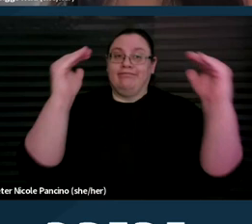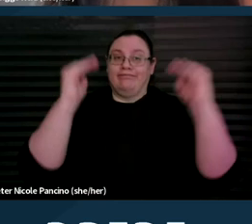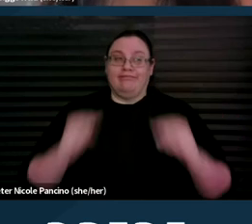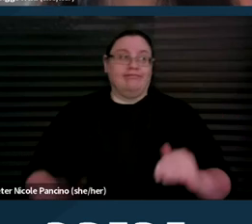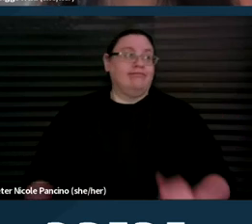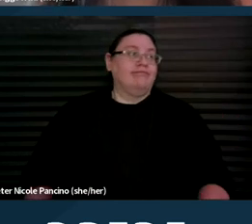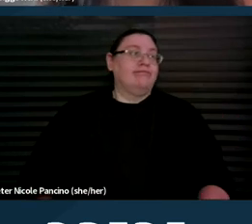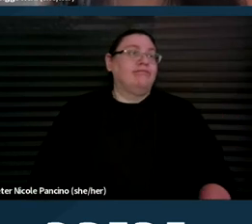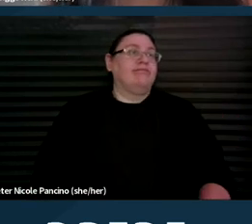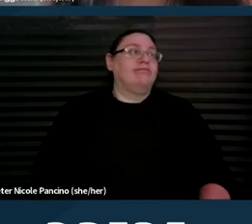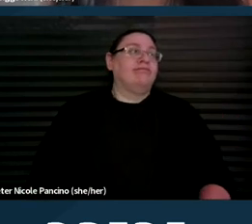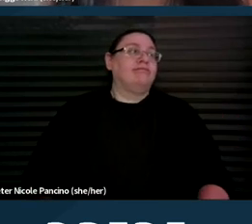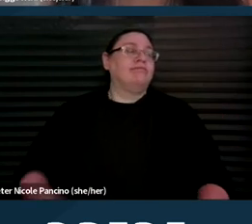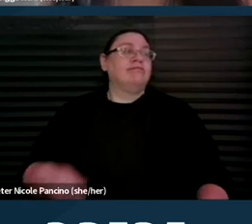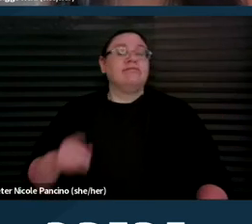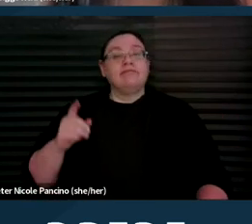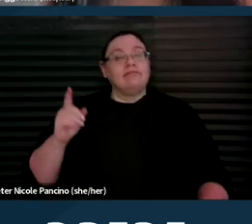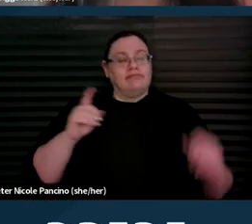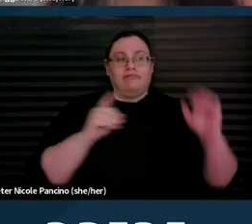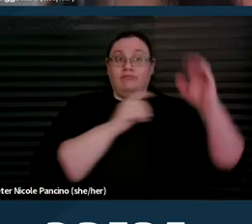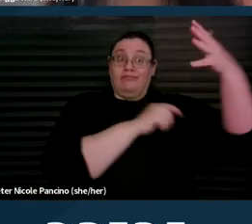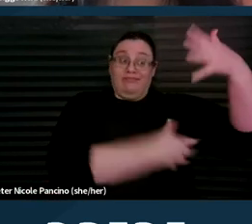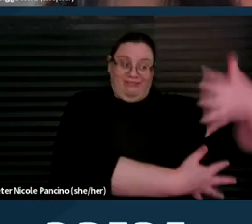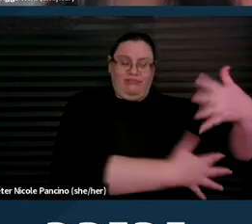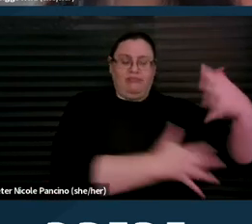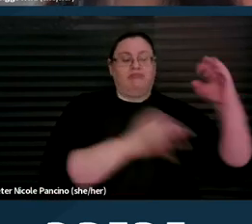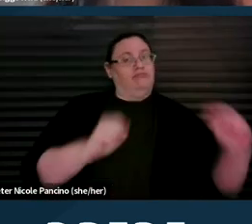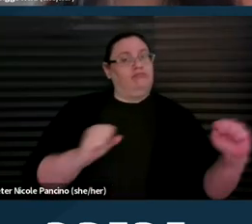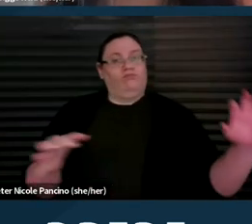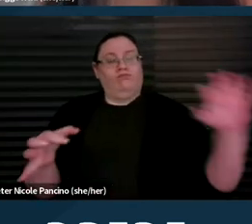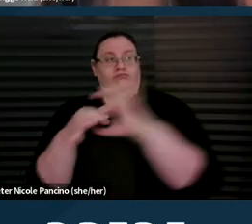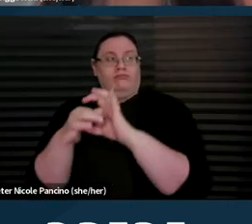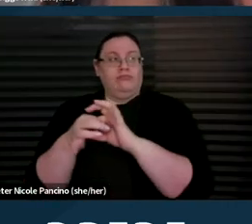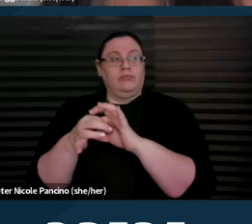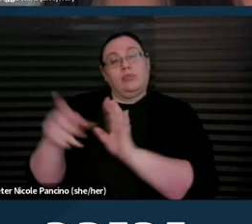These interconnect very strongly with the principles of reproductive justice.